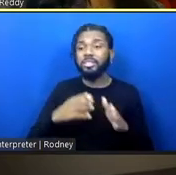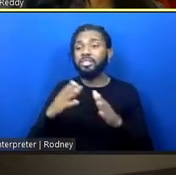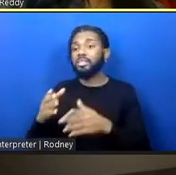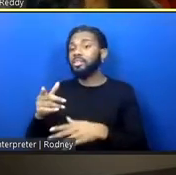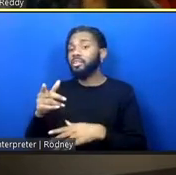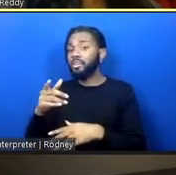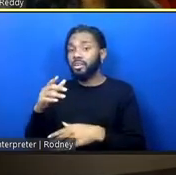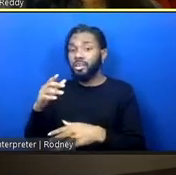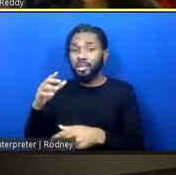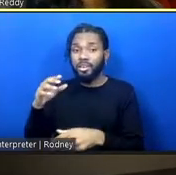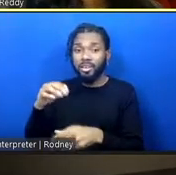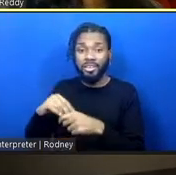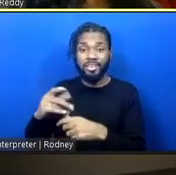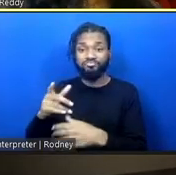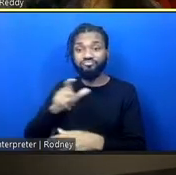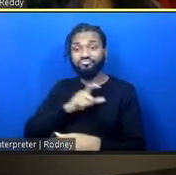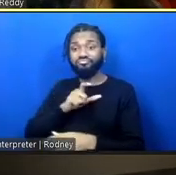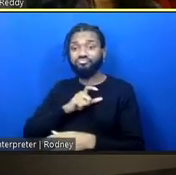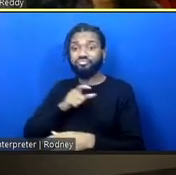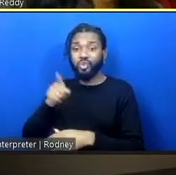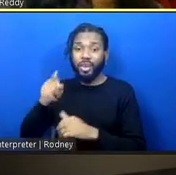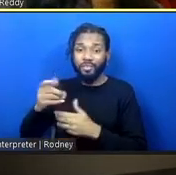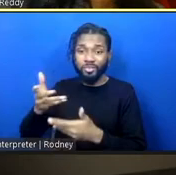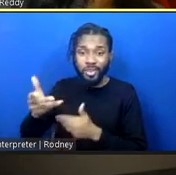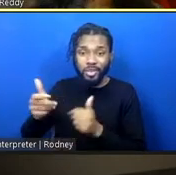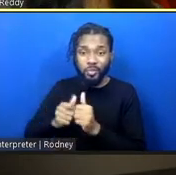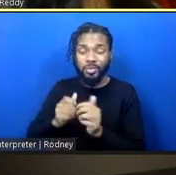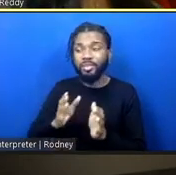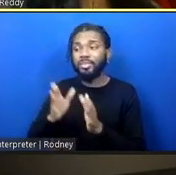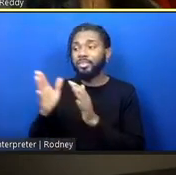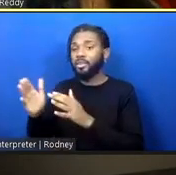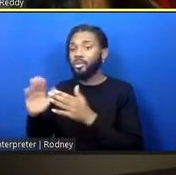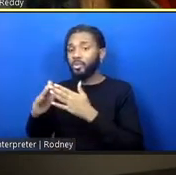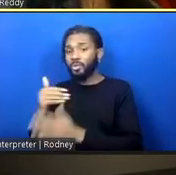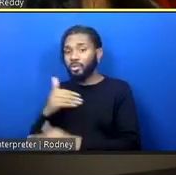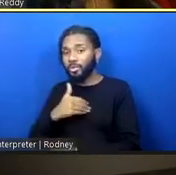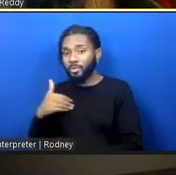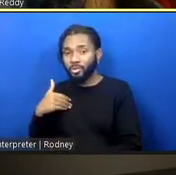that you've had to engage with on one side, community members, folks who have